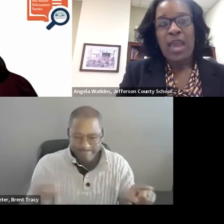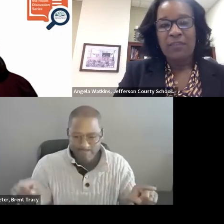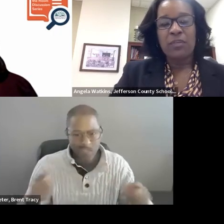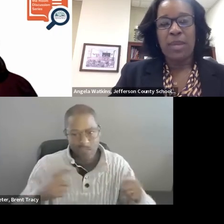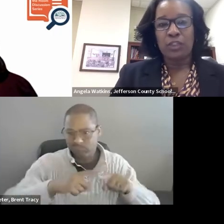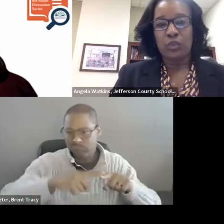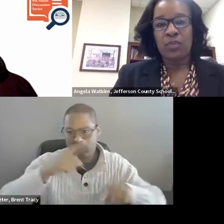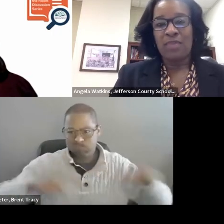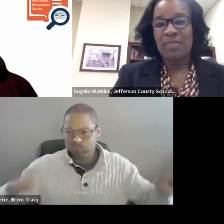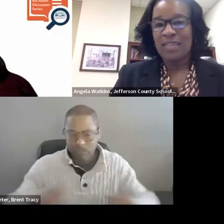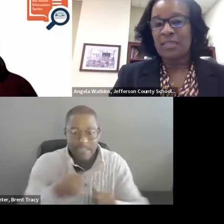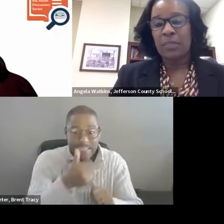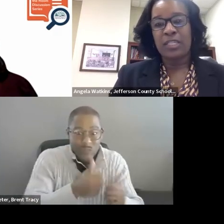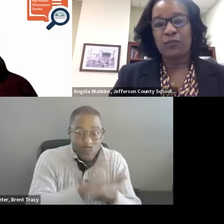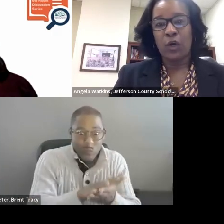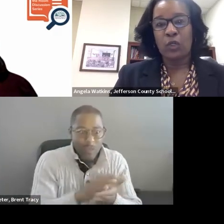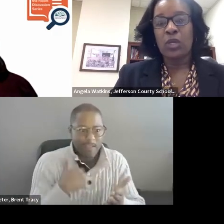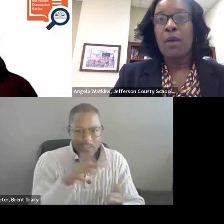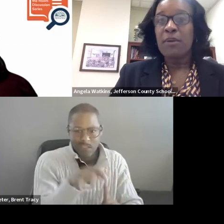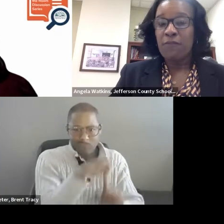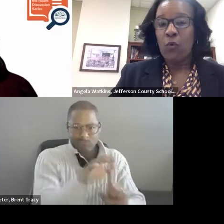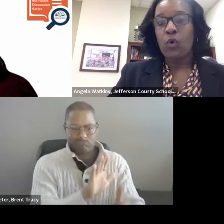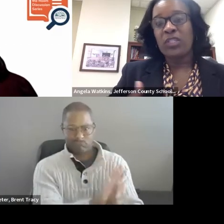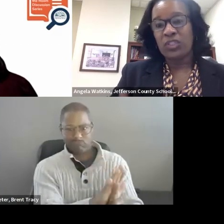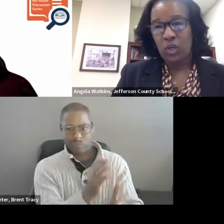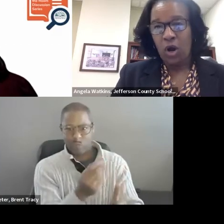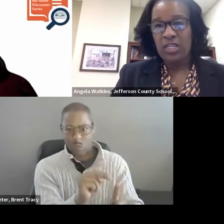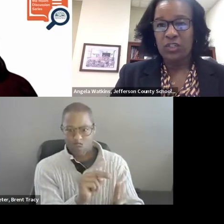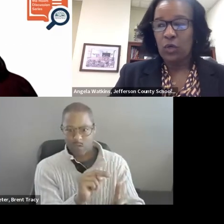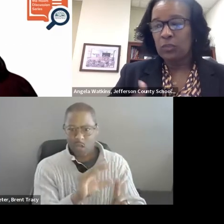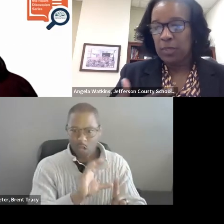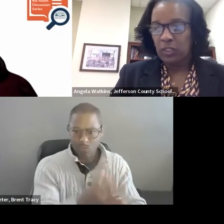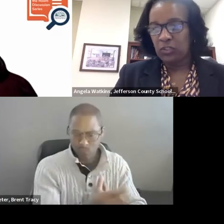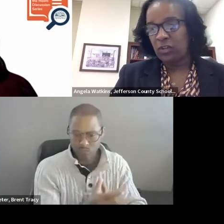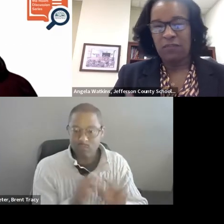We have to make sure that that is in place first before we start into those pillars of